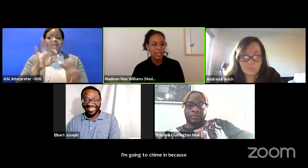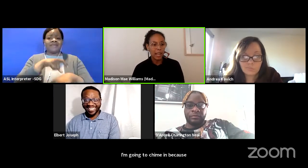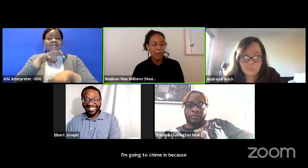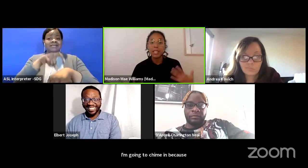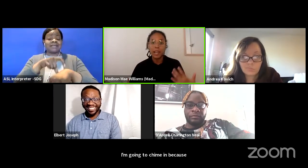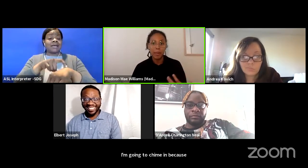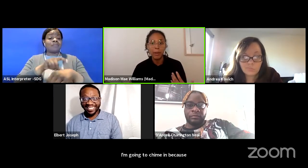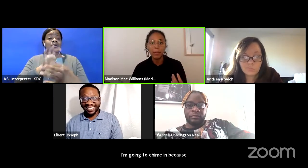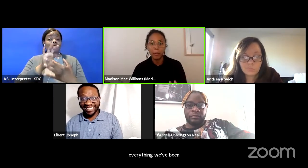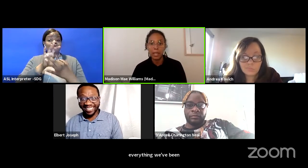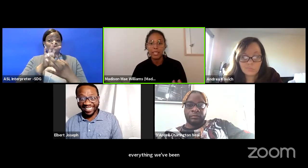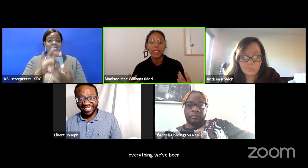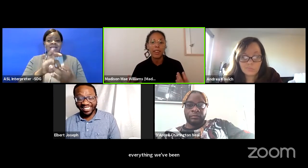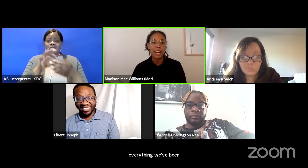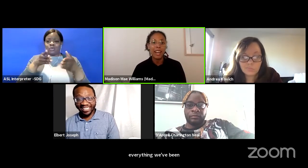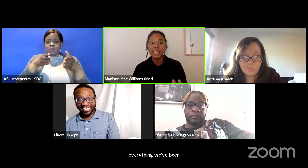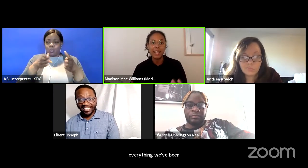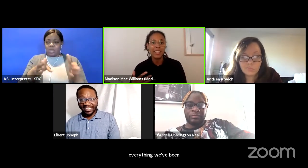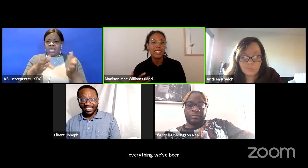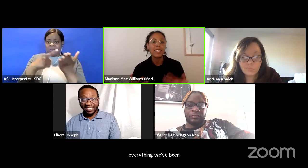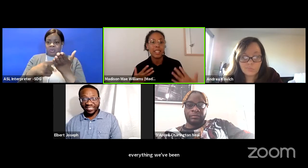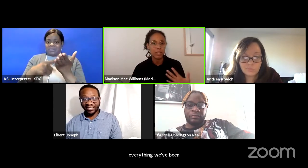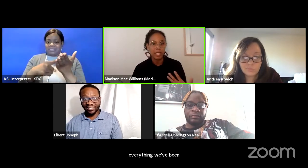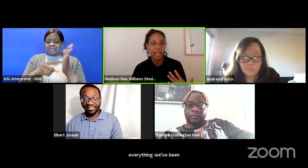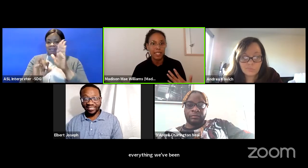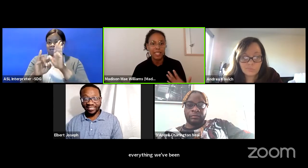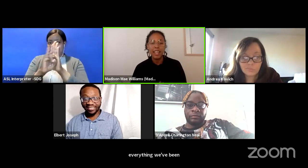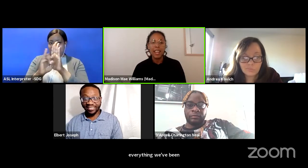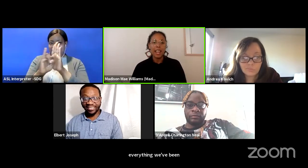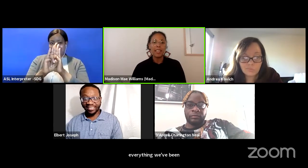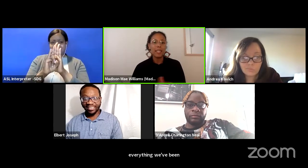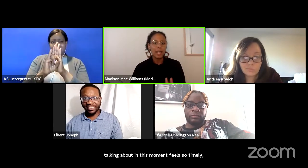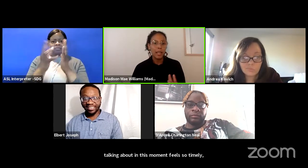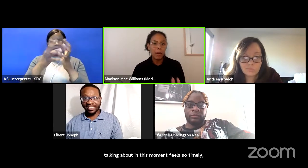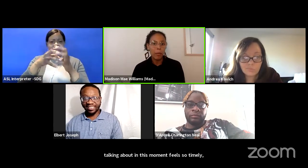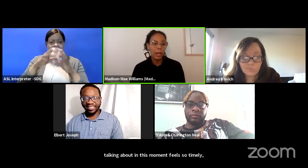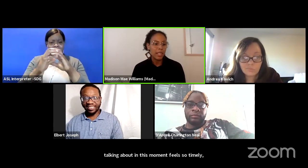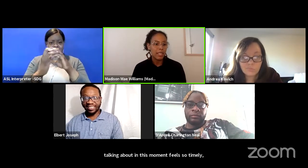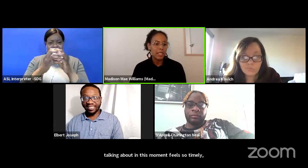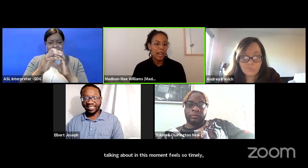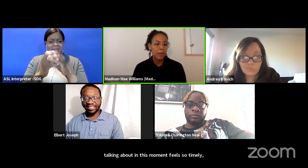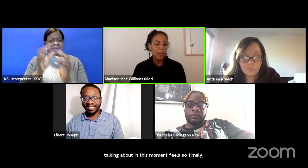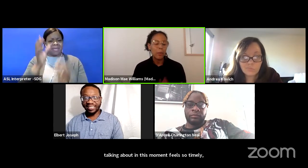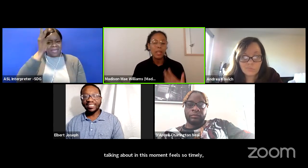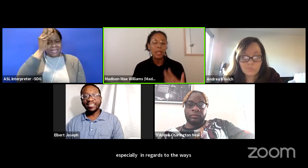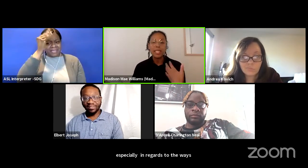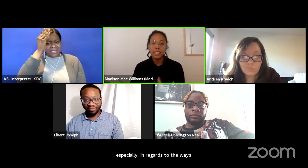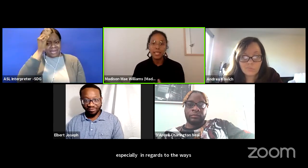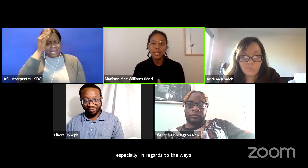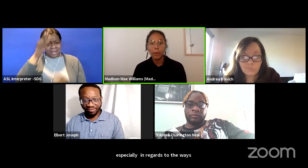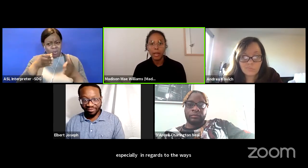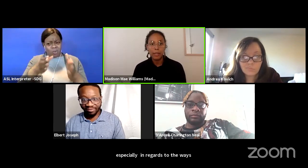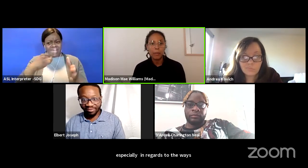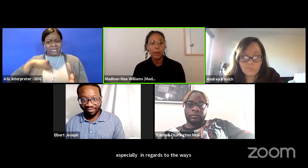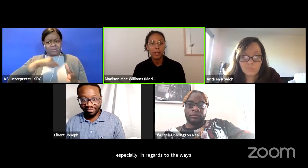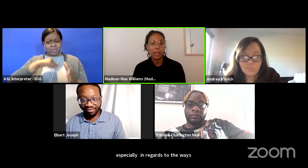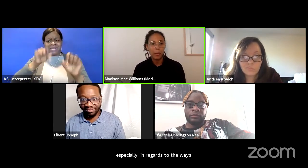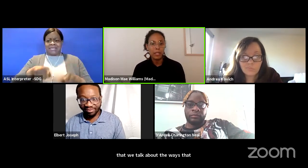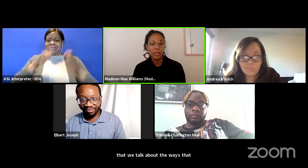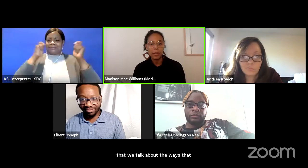that we talk about the ways that our identities intersect and thinking about ways that we can celebrate the work that we do.